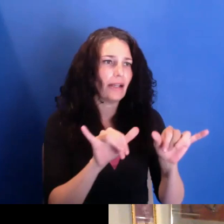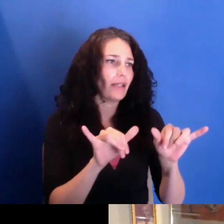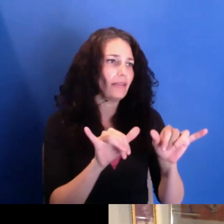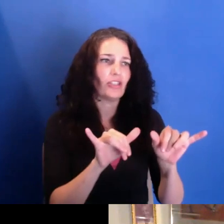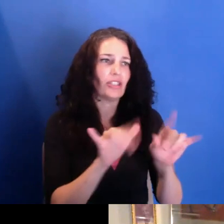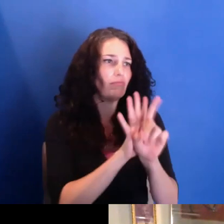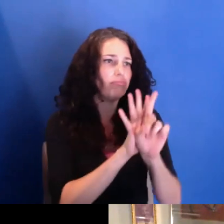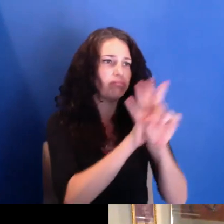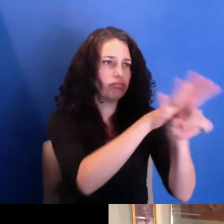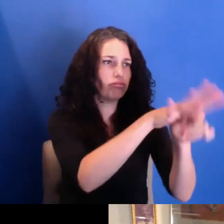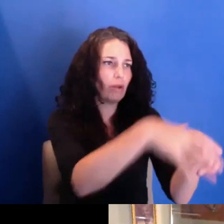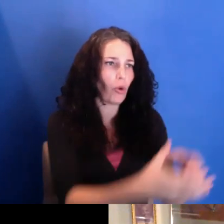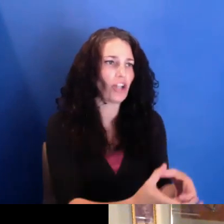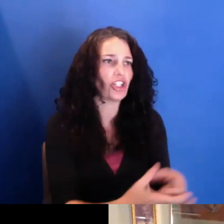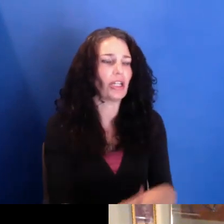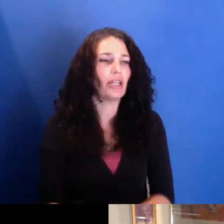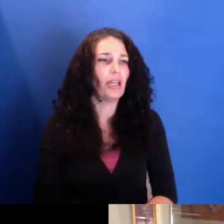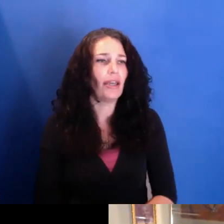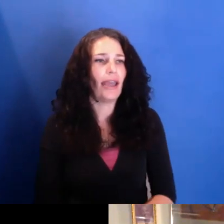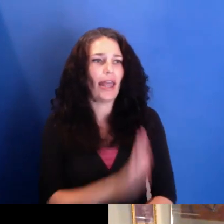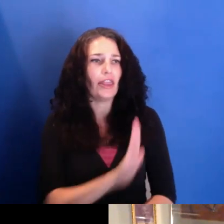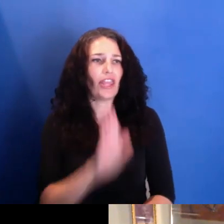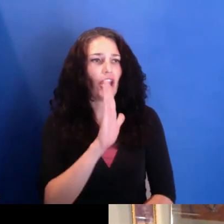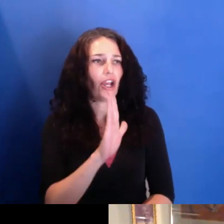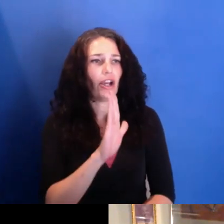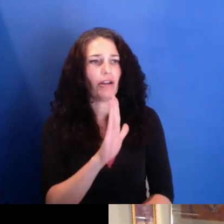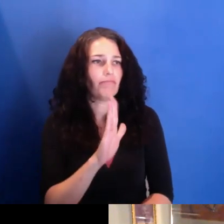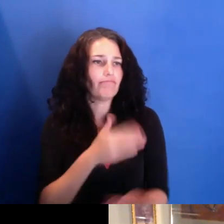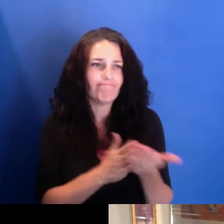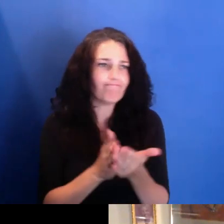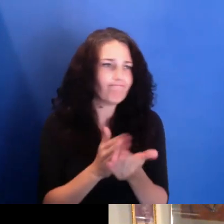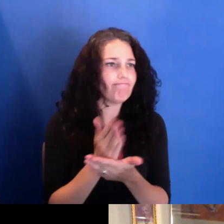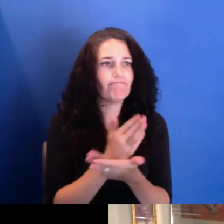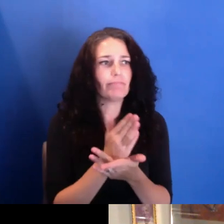in a journey to self-actualize. And so that's really--